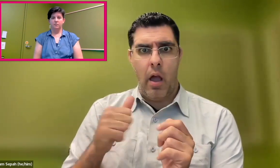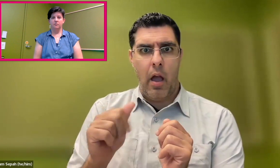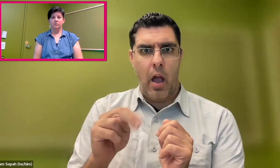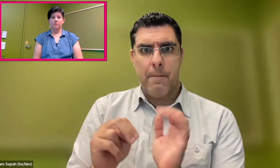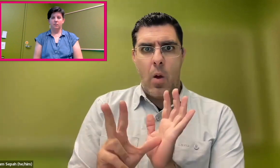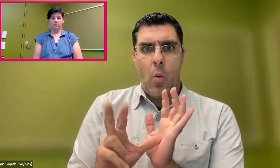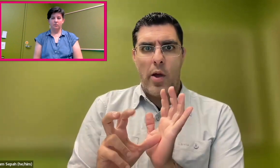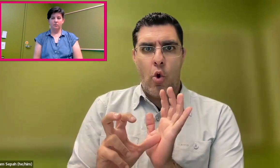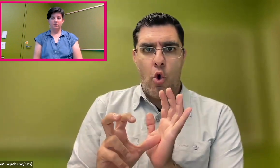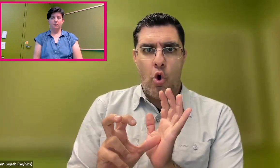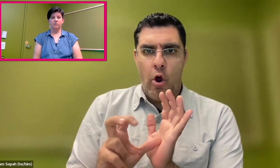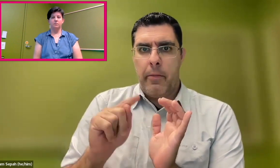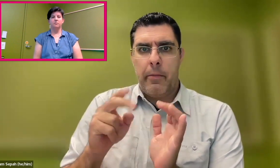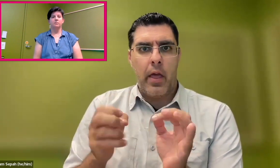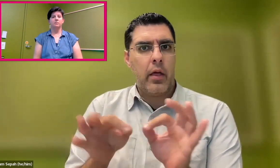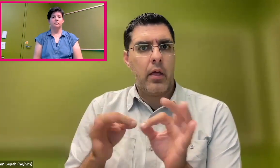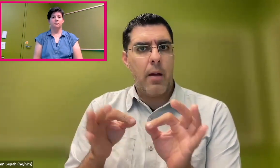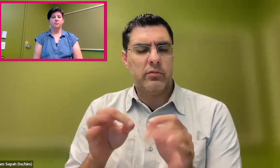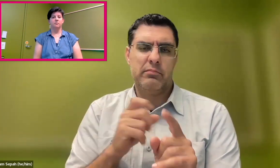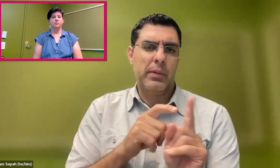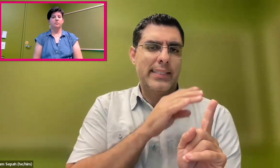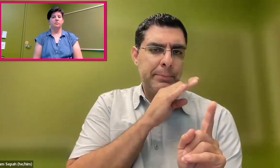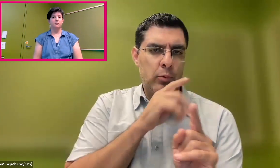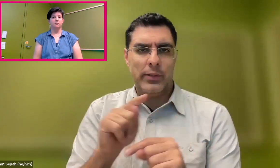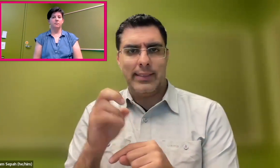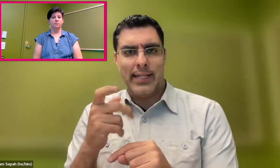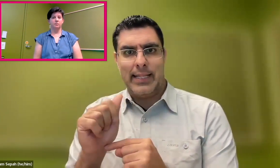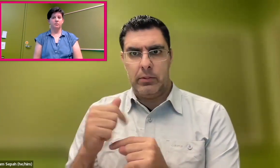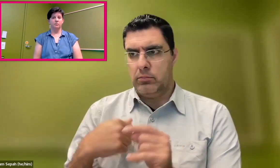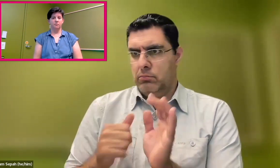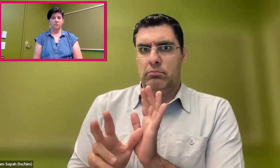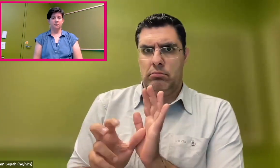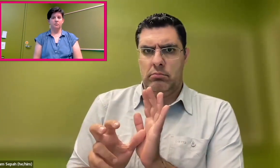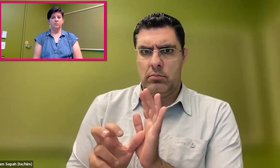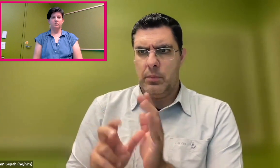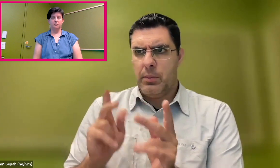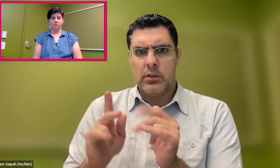For example, for deaf people, for speech-to-text,